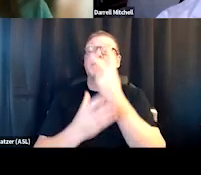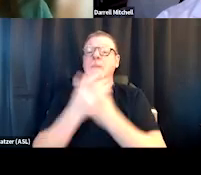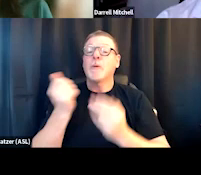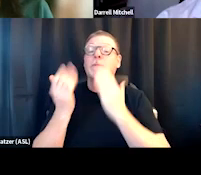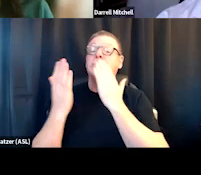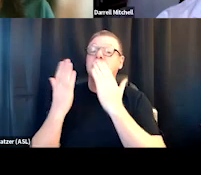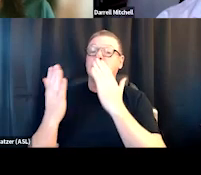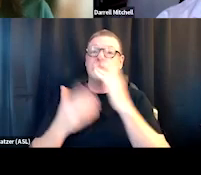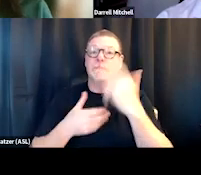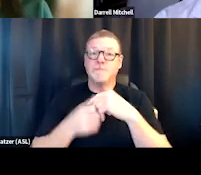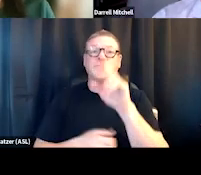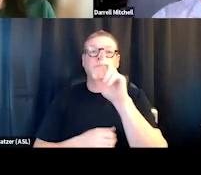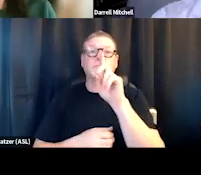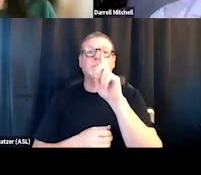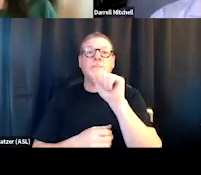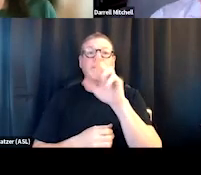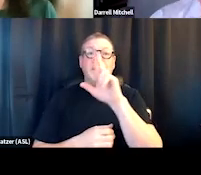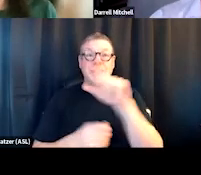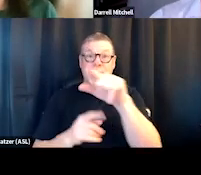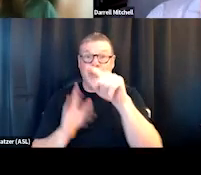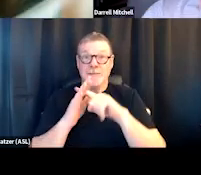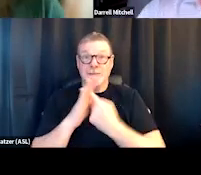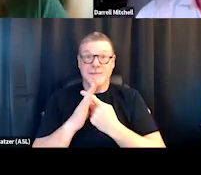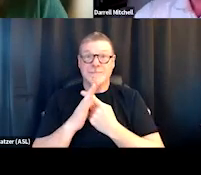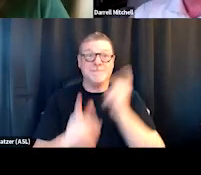I think, Darrell, you're gonna kick us off here, right? Correct. - Thank you.